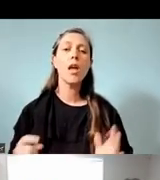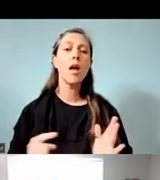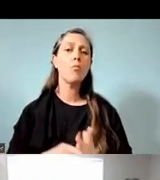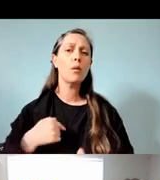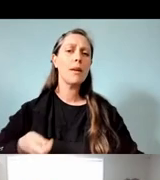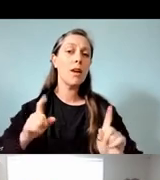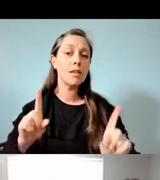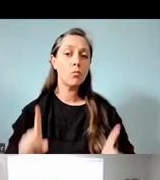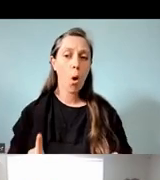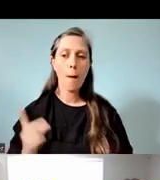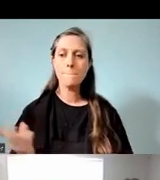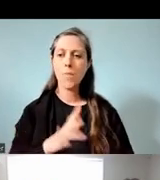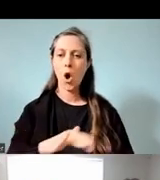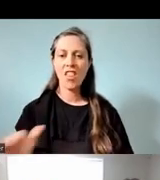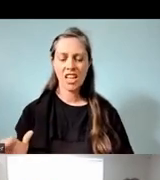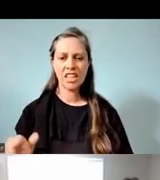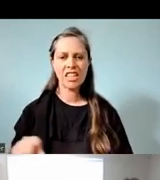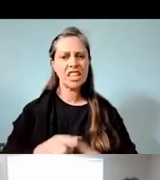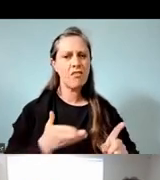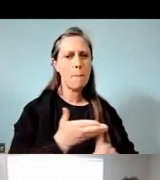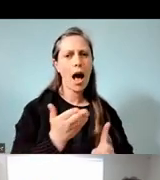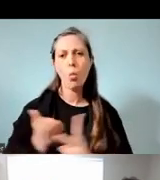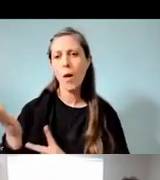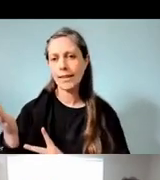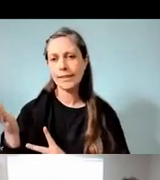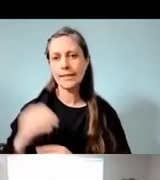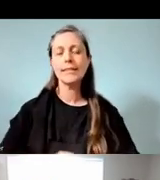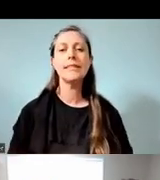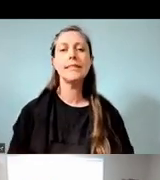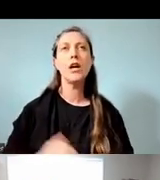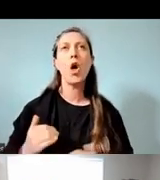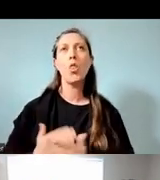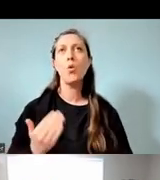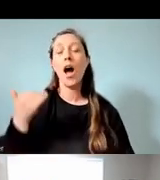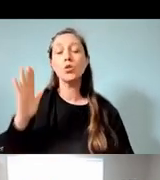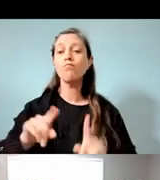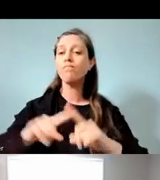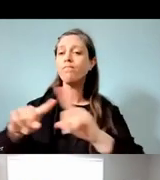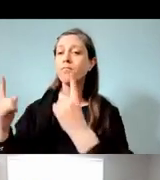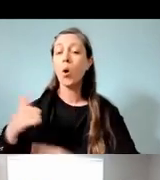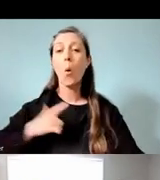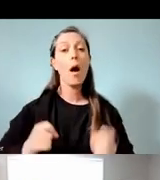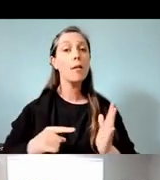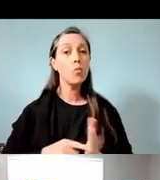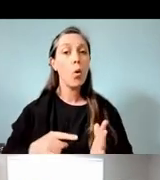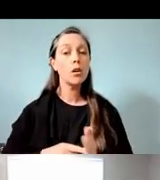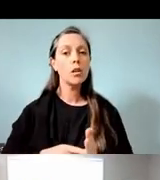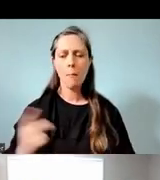that they have both taken different pathways in high school, and that's important to me because they both felt empowered